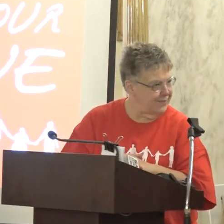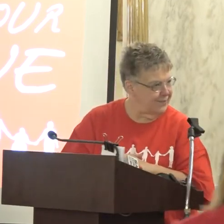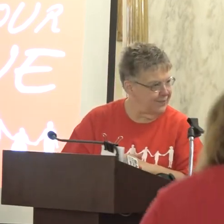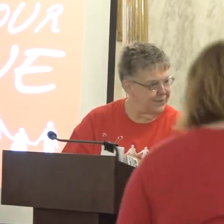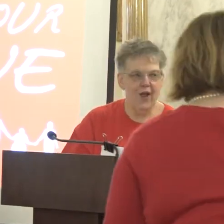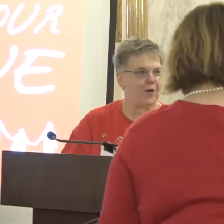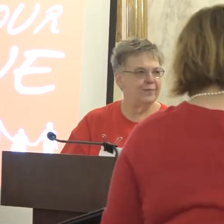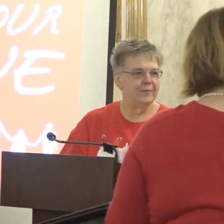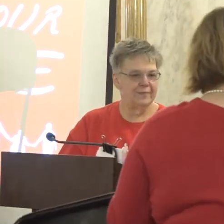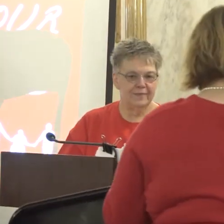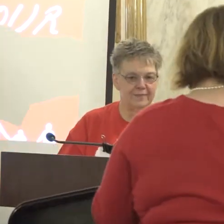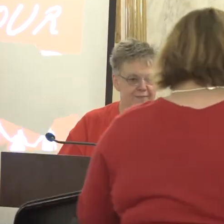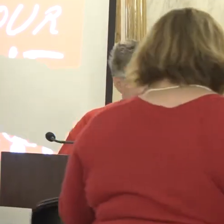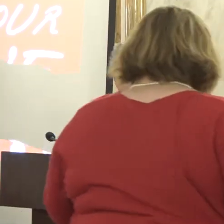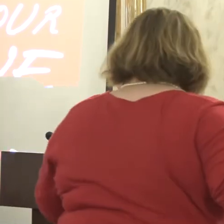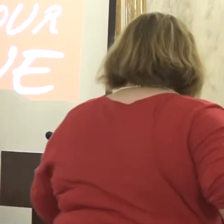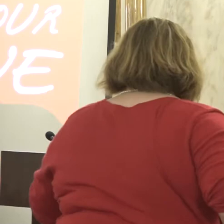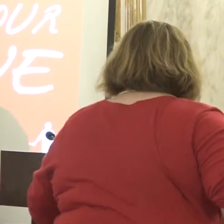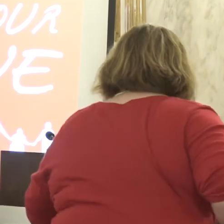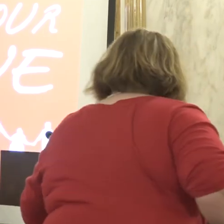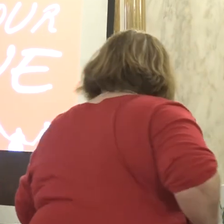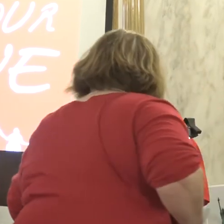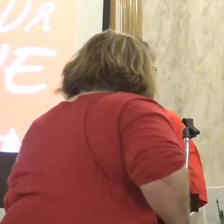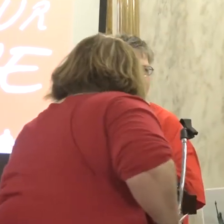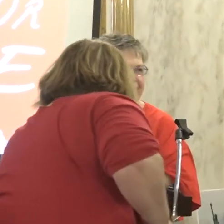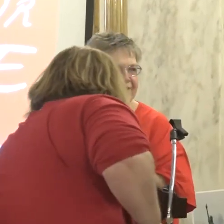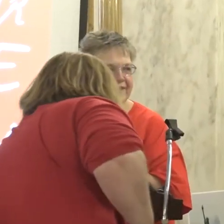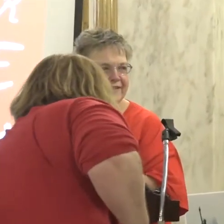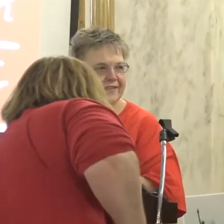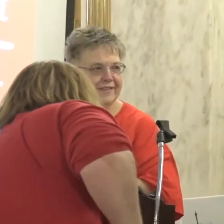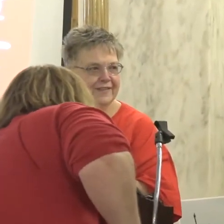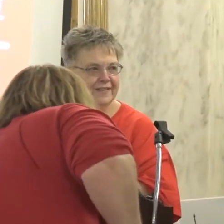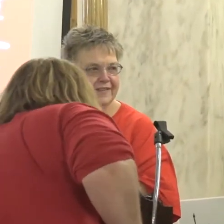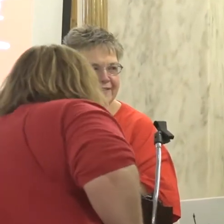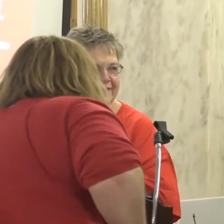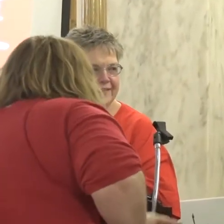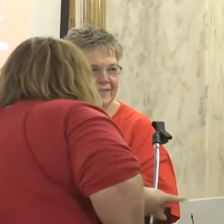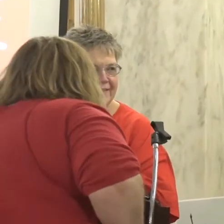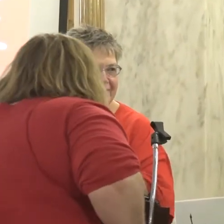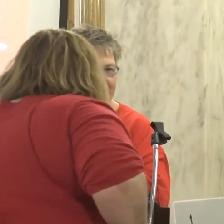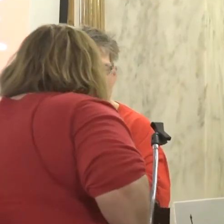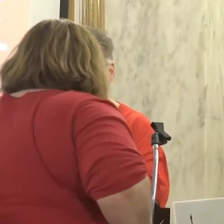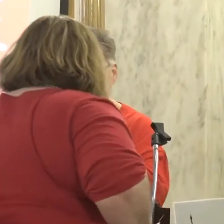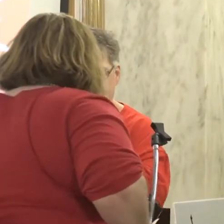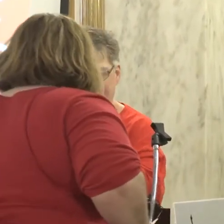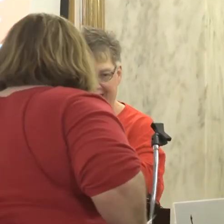You wanna sit in that chair? Beside me Come on around here and sit down